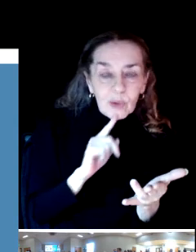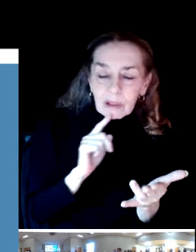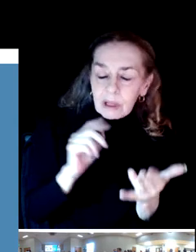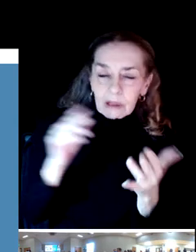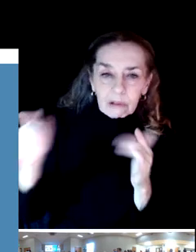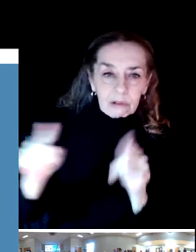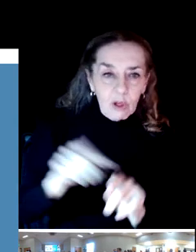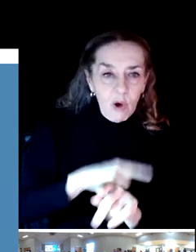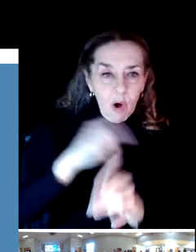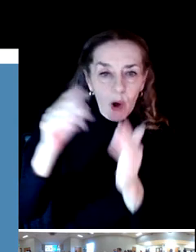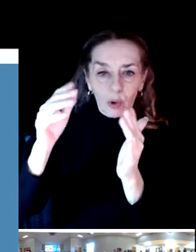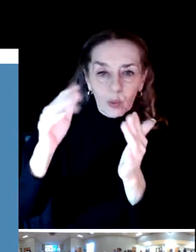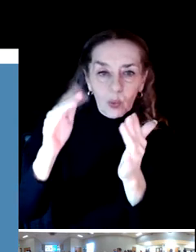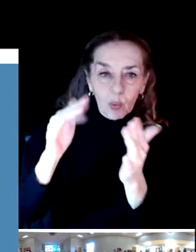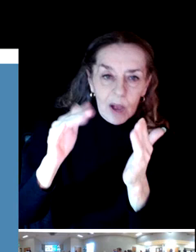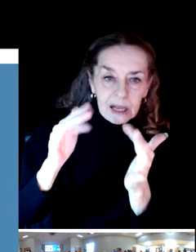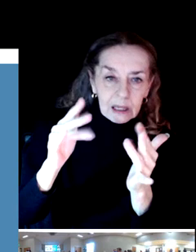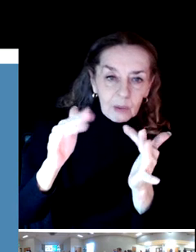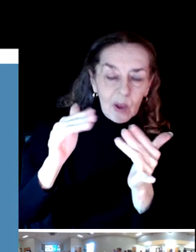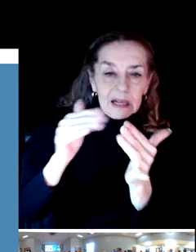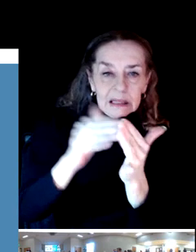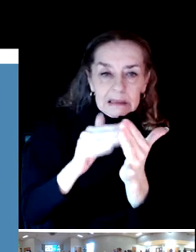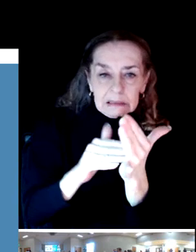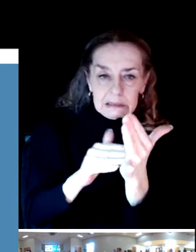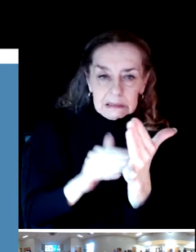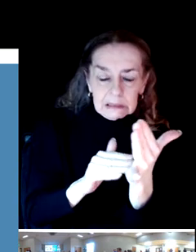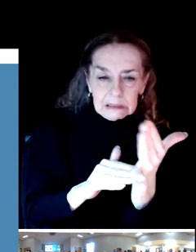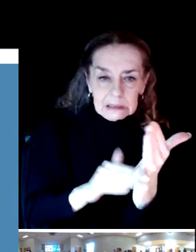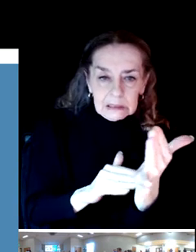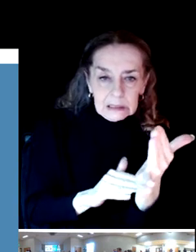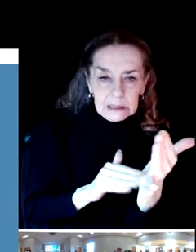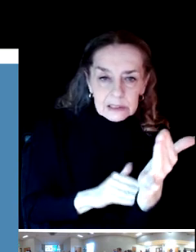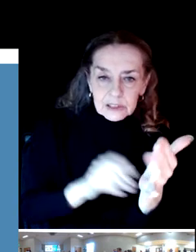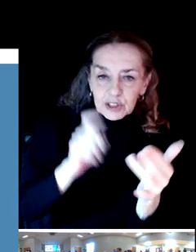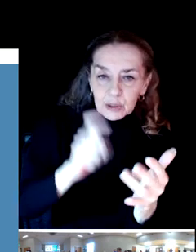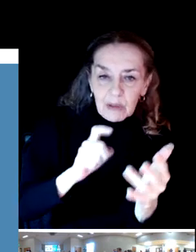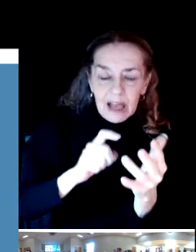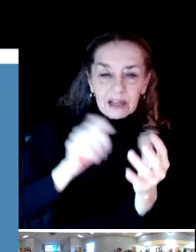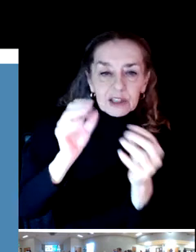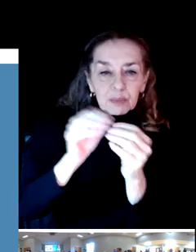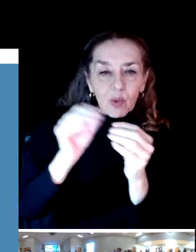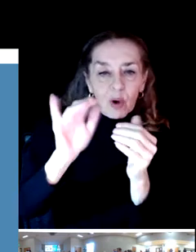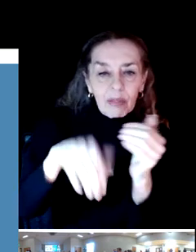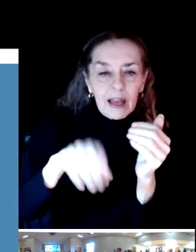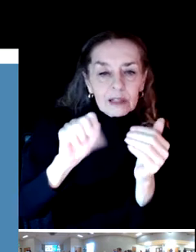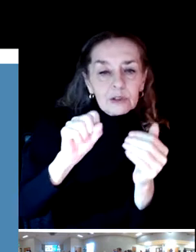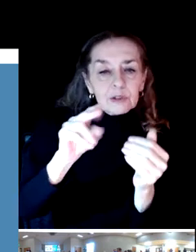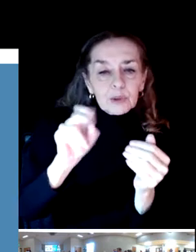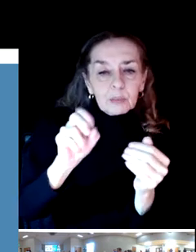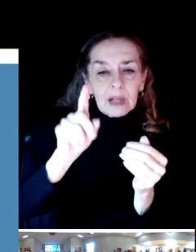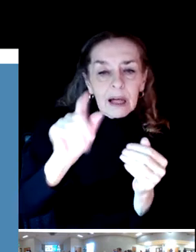The demand has outpaced, as we heard, the the ability to provide some of the service.